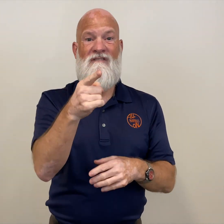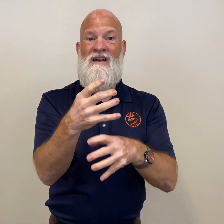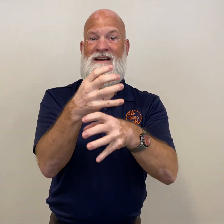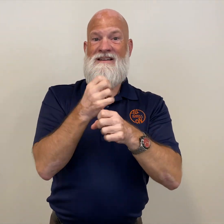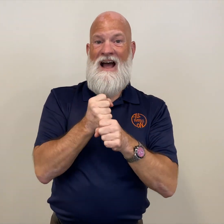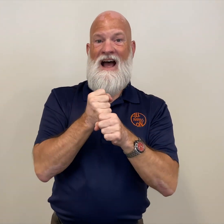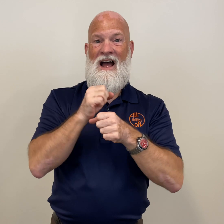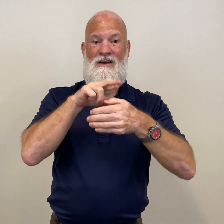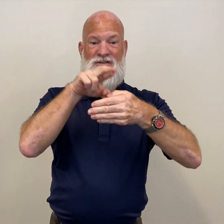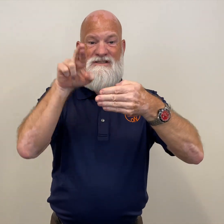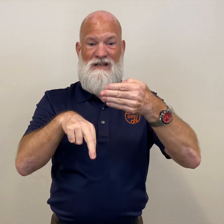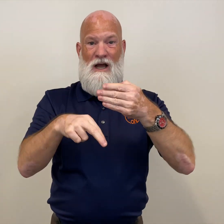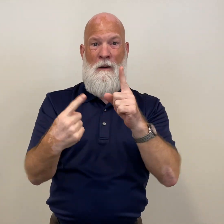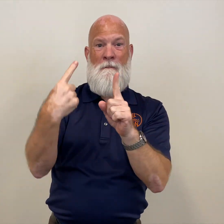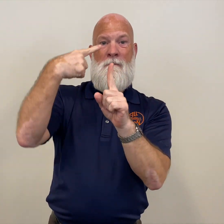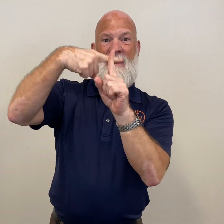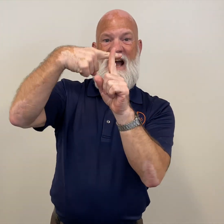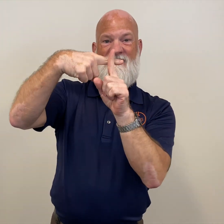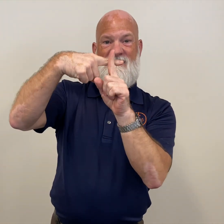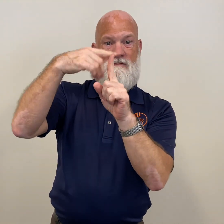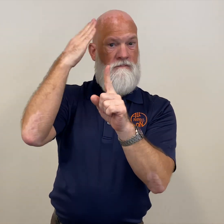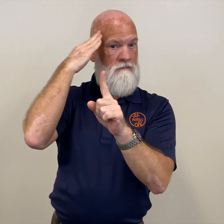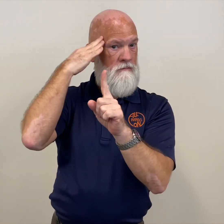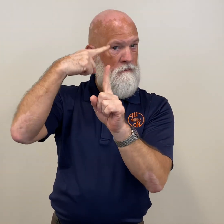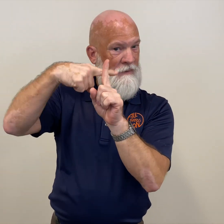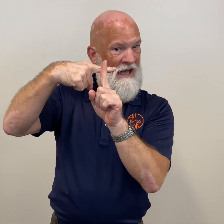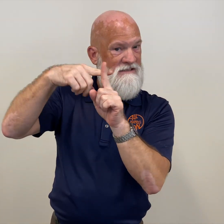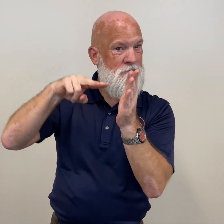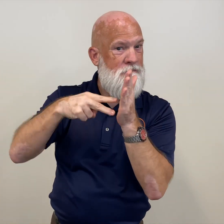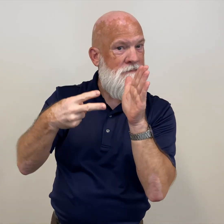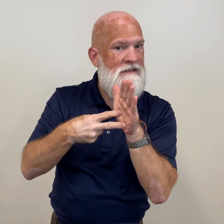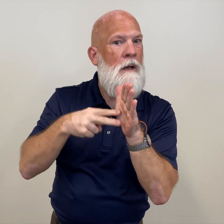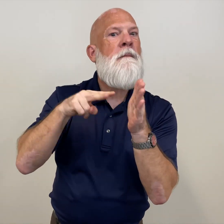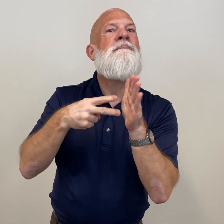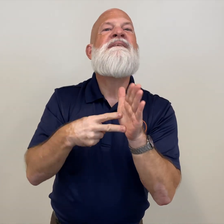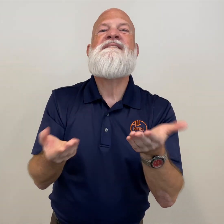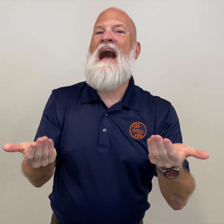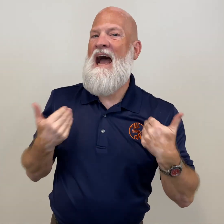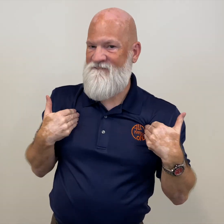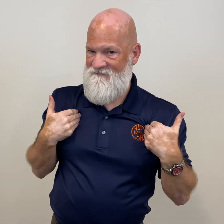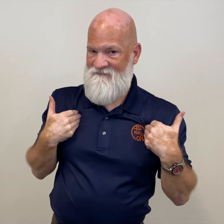if you receive your results and your positive for Covid 19 that means that